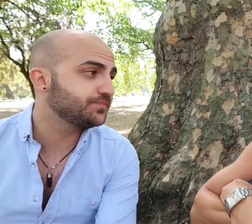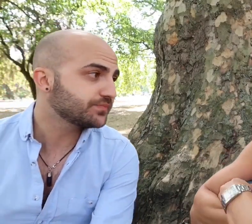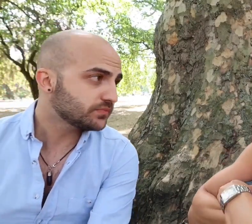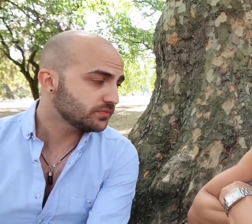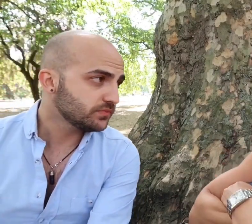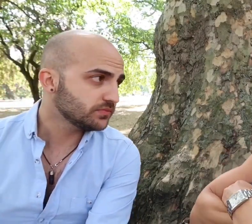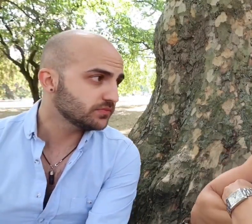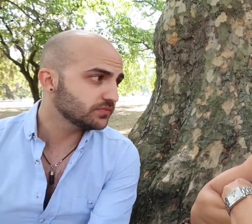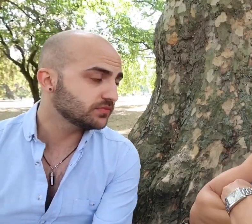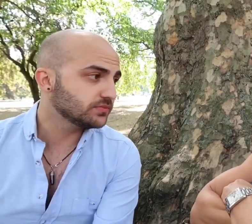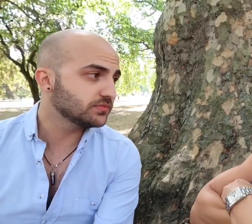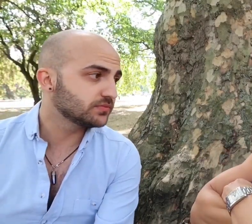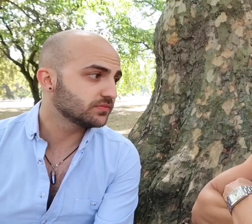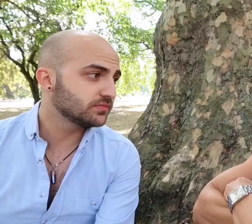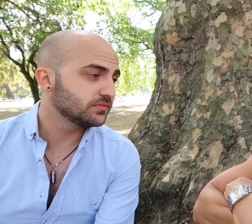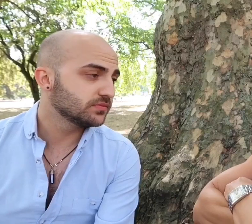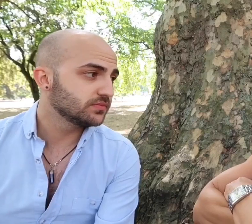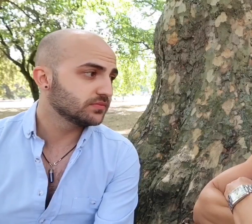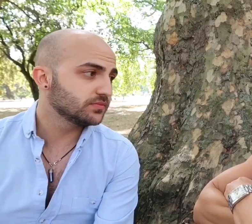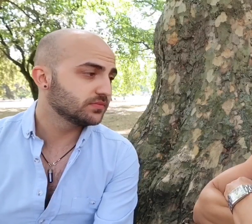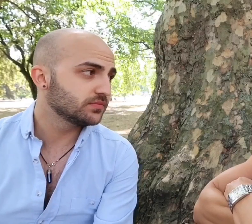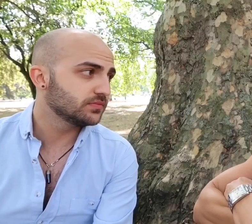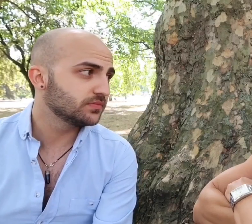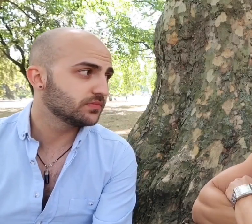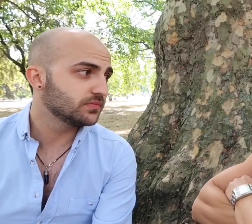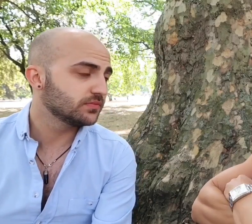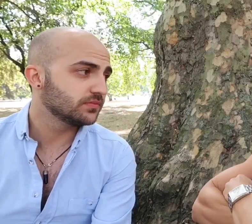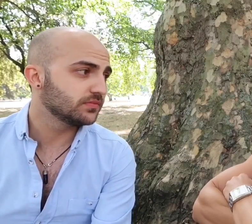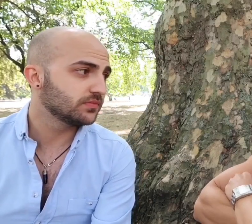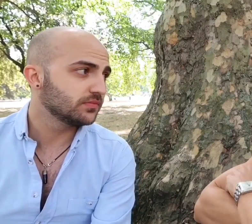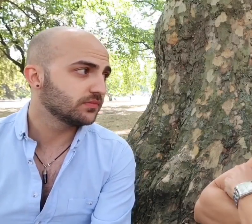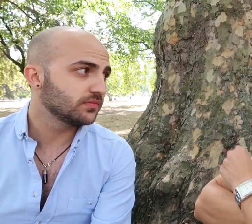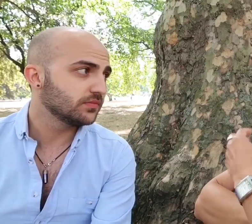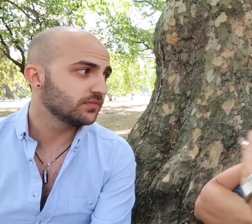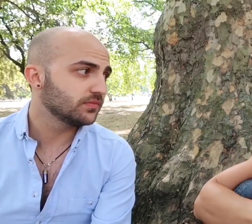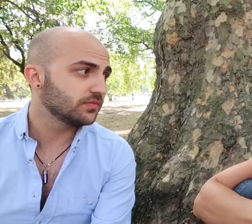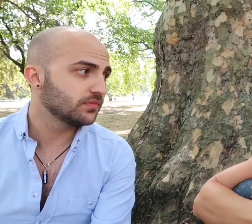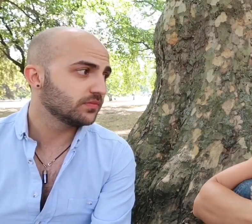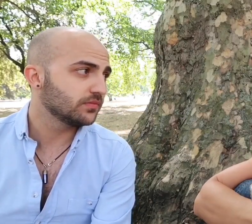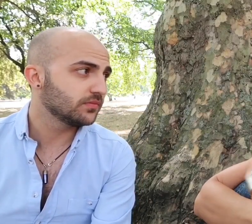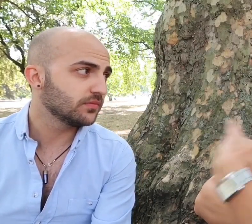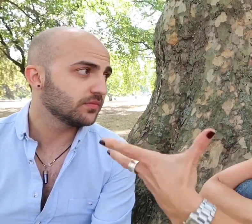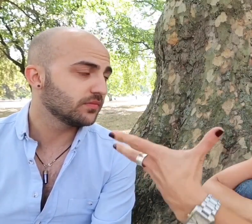your opinion, what effect does it have on a Deaf person who would be